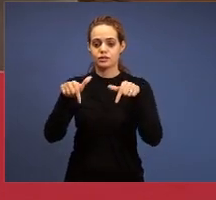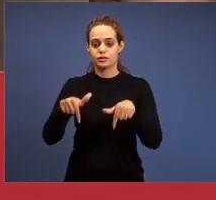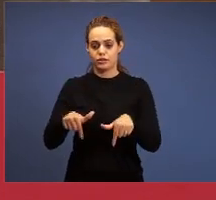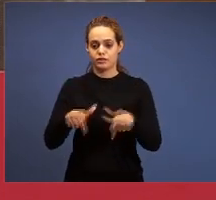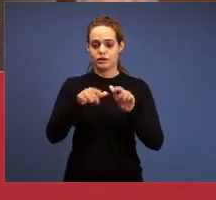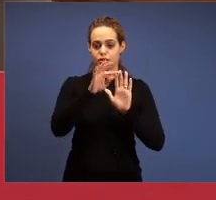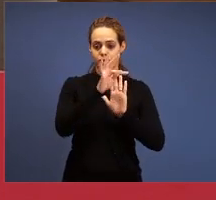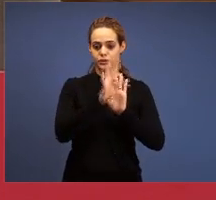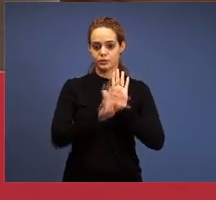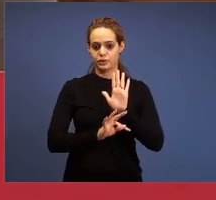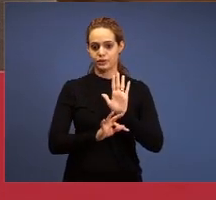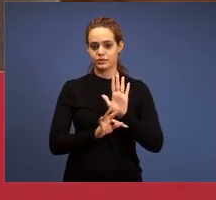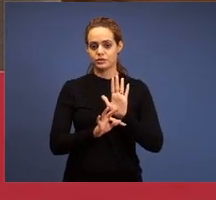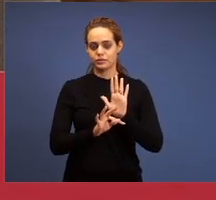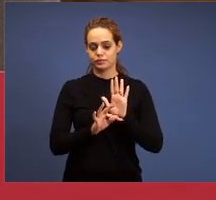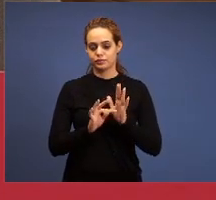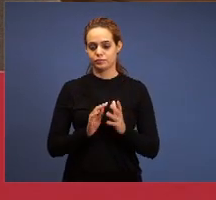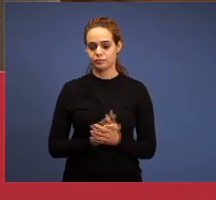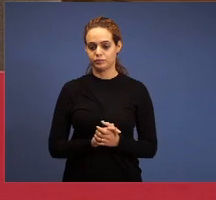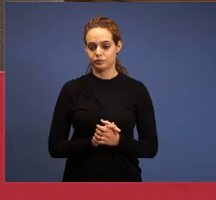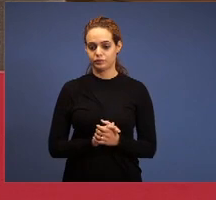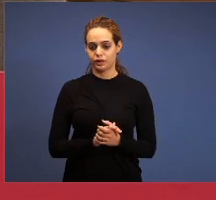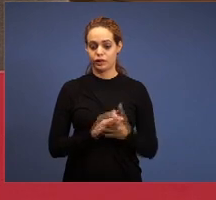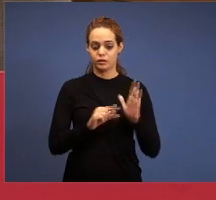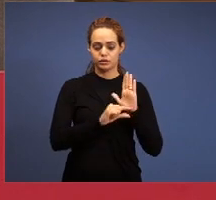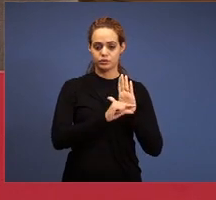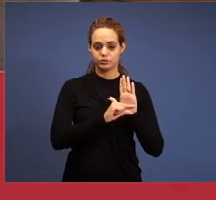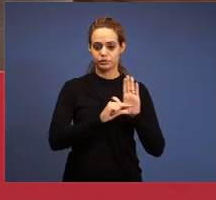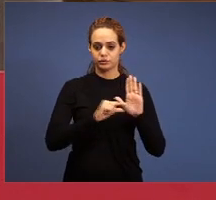which is on the first verse of the letter of